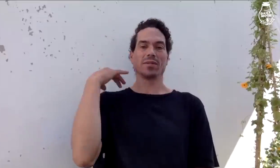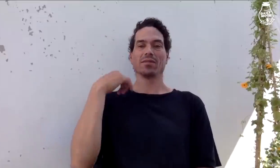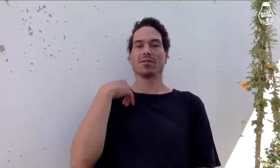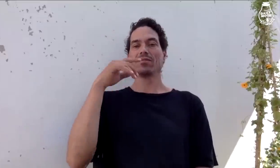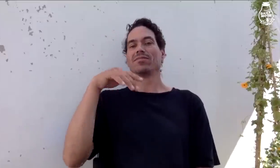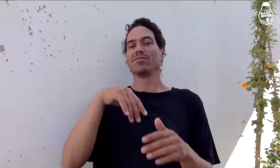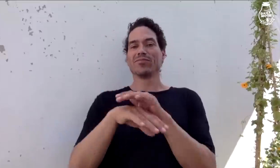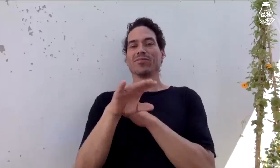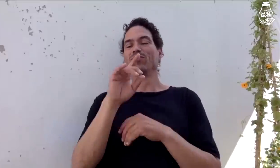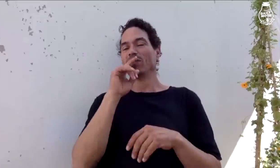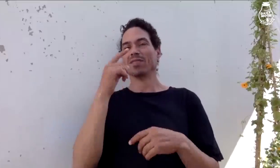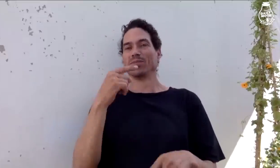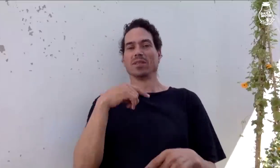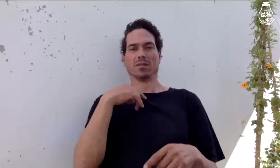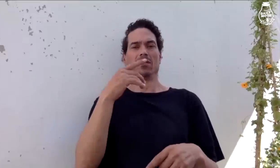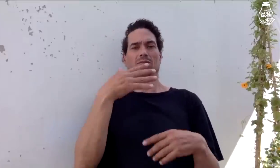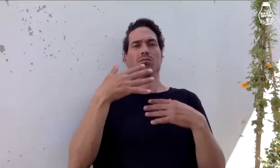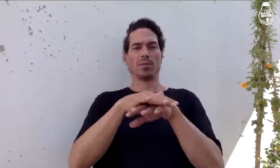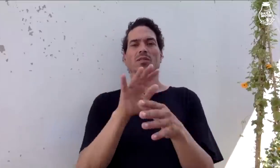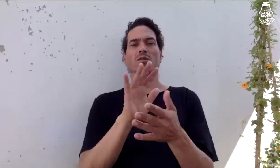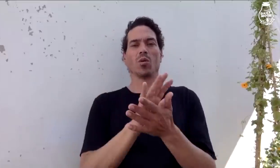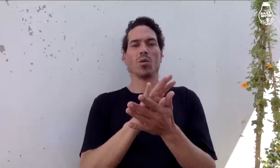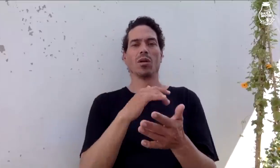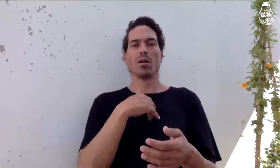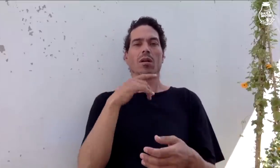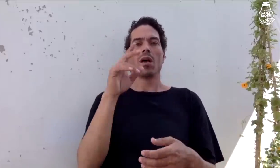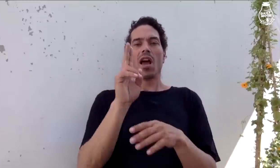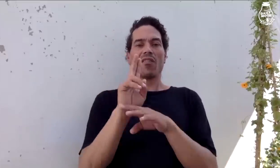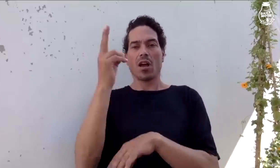Well, back in the day I started at a mainstream school at